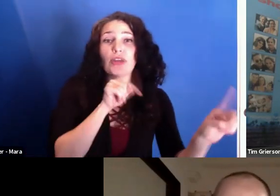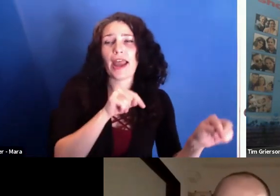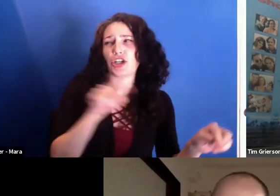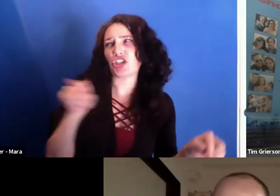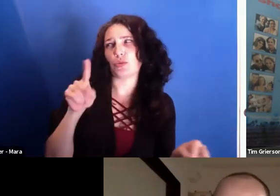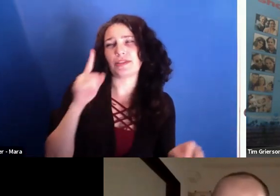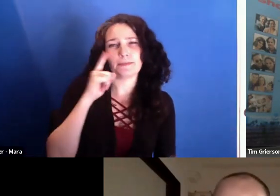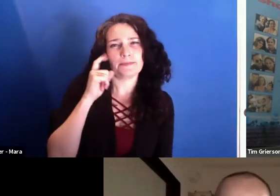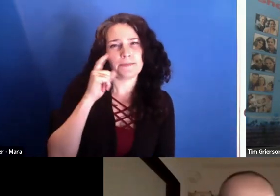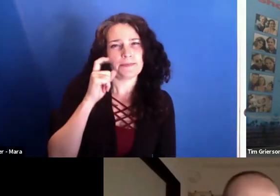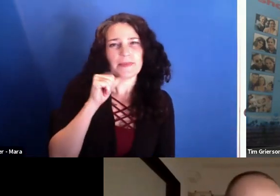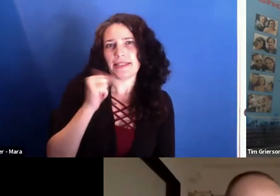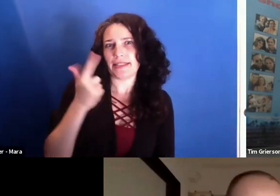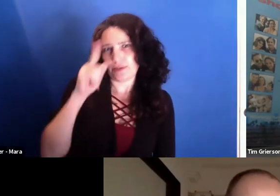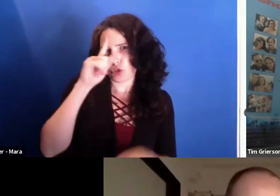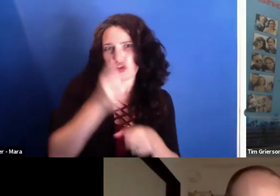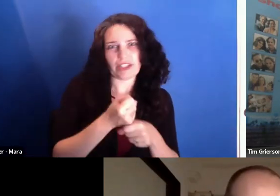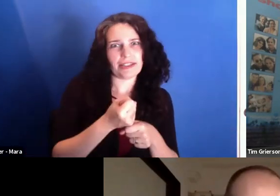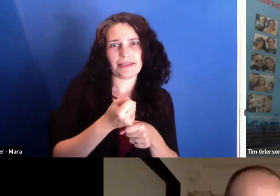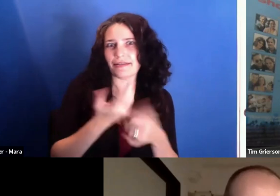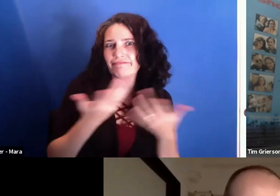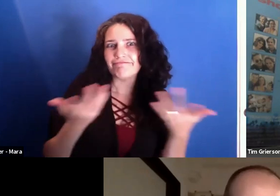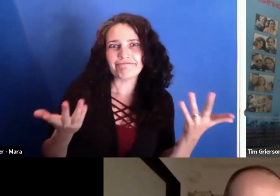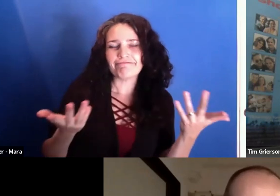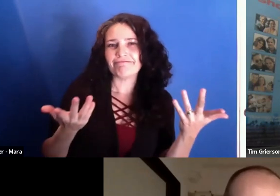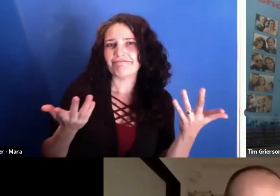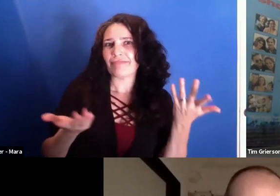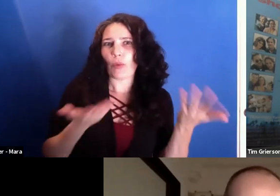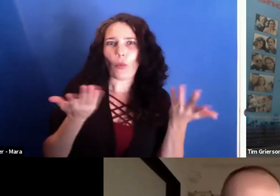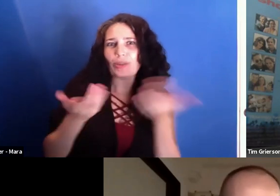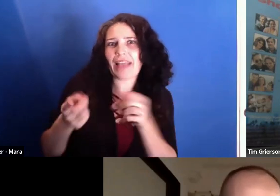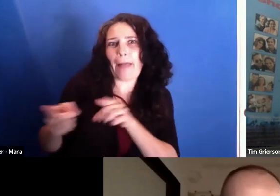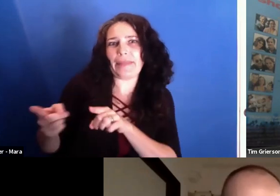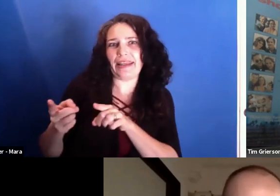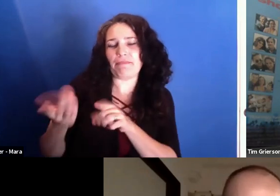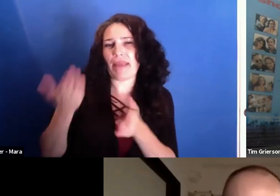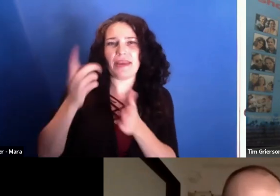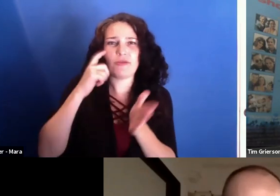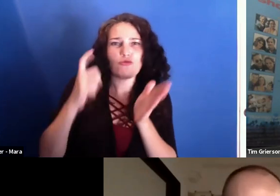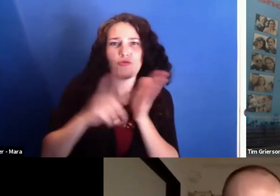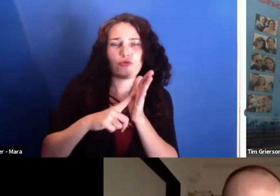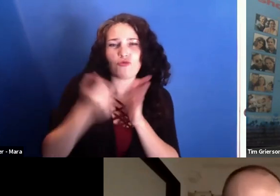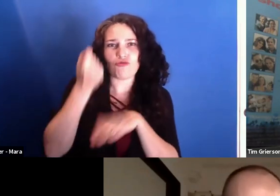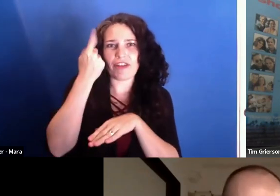that they knew will come out. But then no, but then the tide was turned. And he called me and said, like, you know,